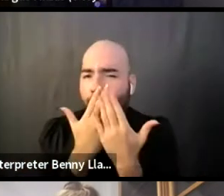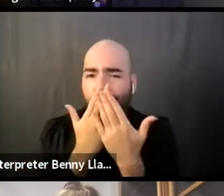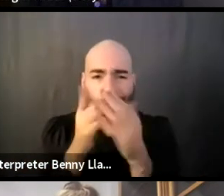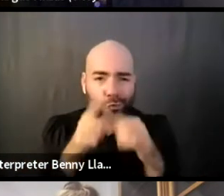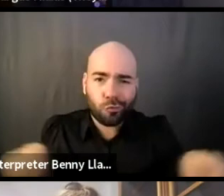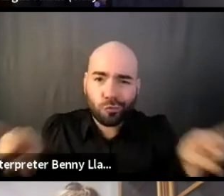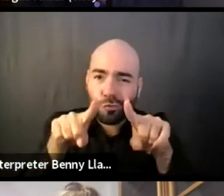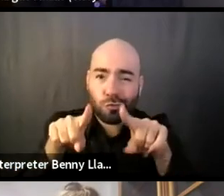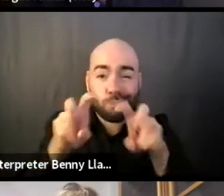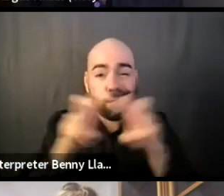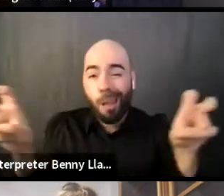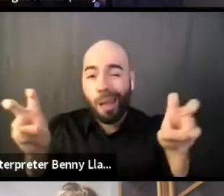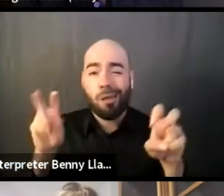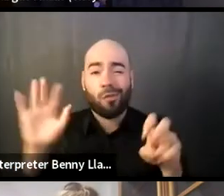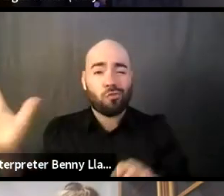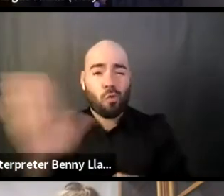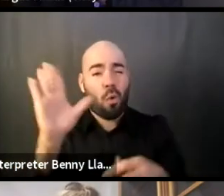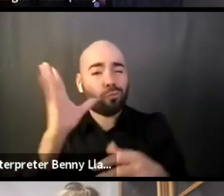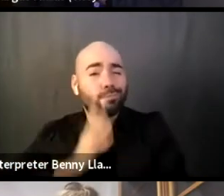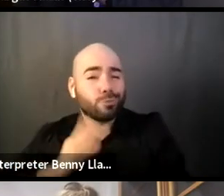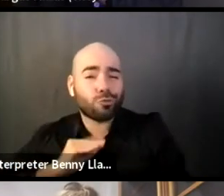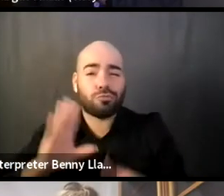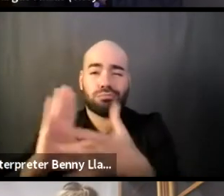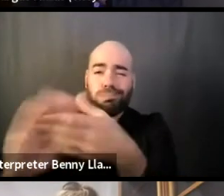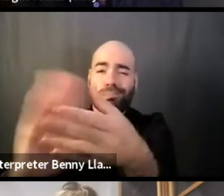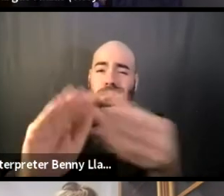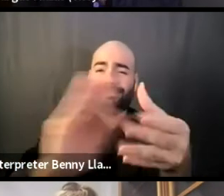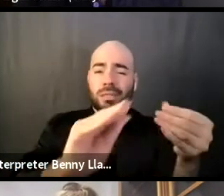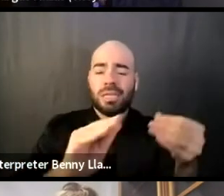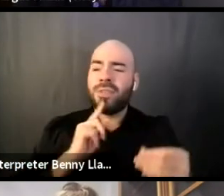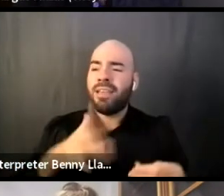for sharing because I think it's emboldening to hear